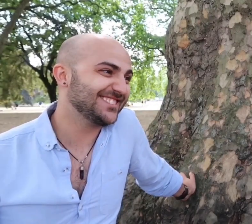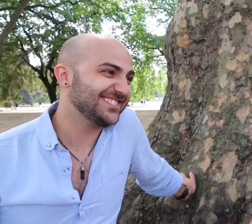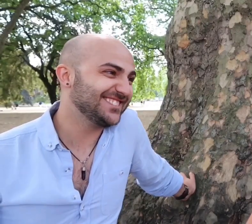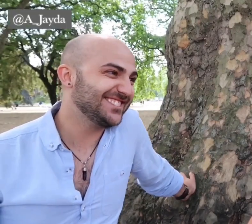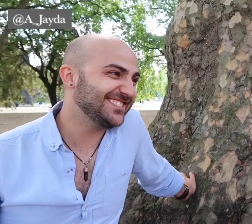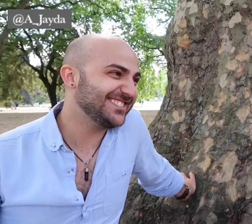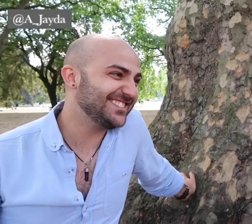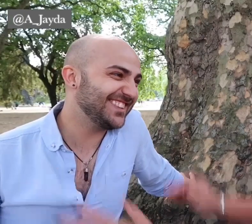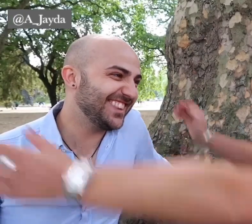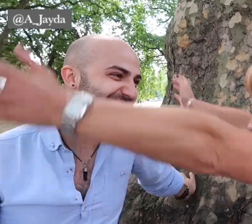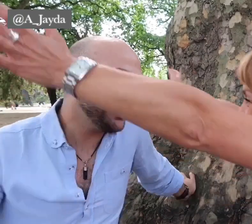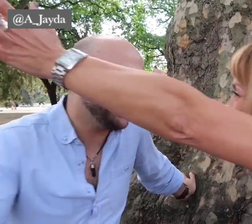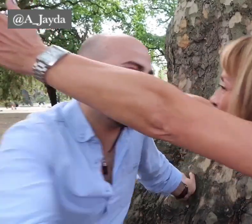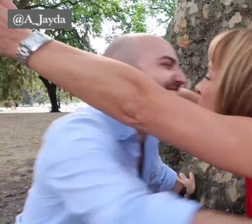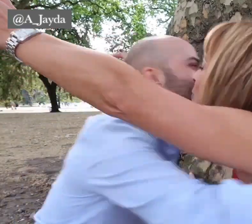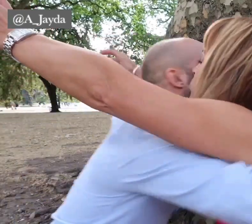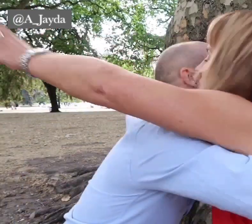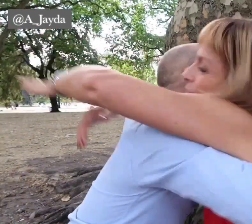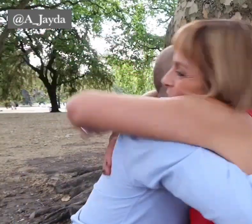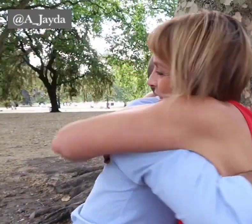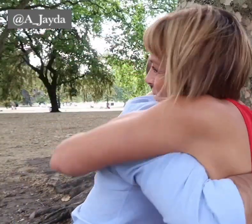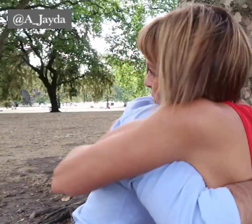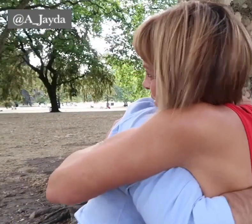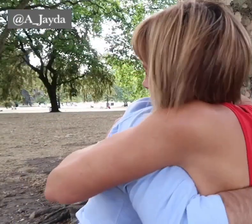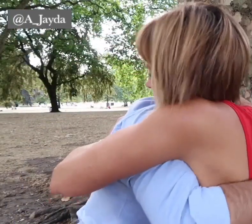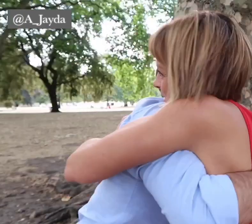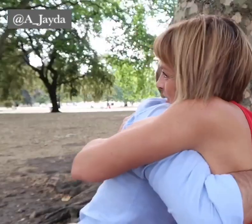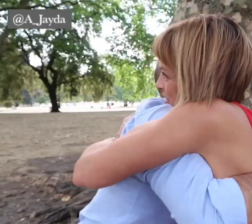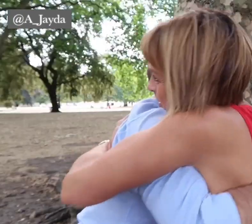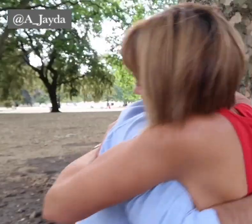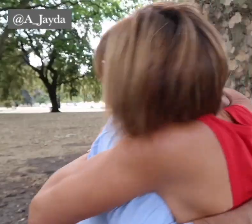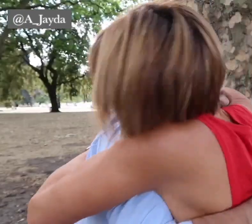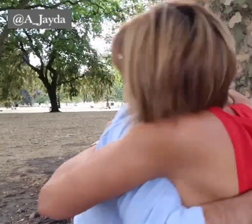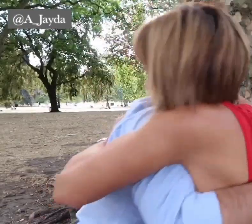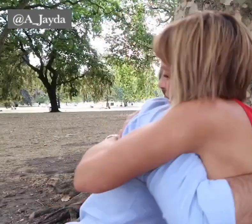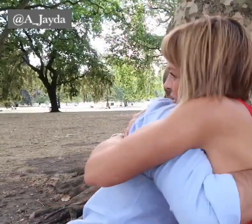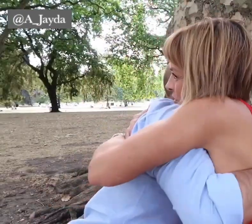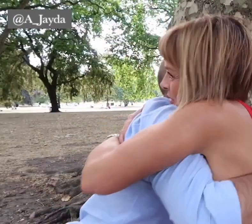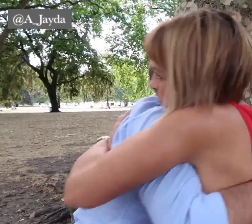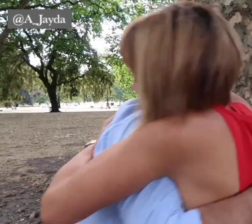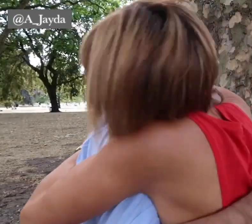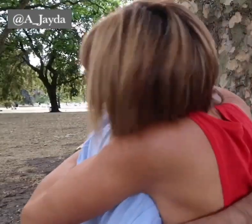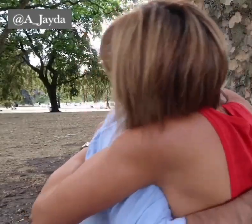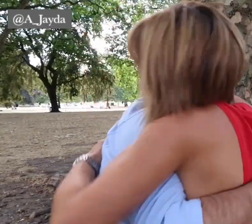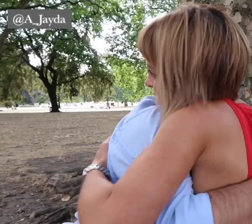That was amazing! Thank you! Thank you so much.